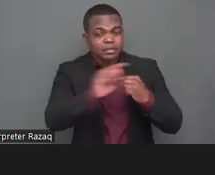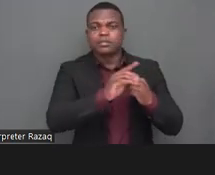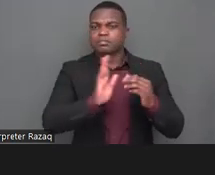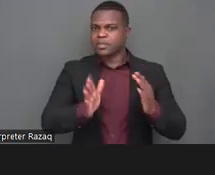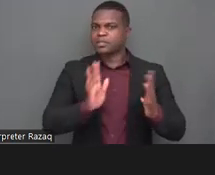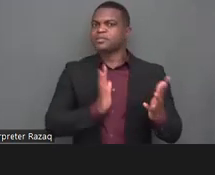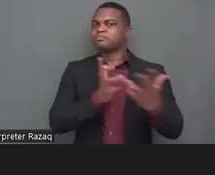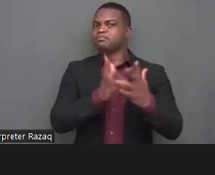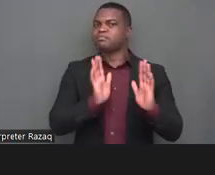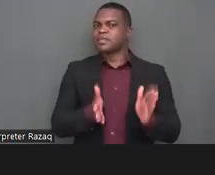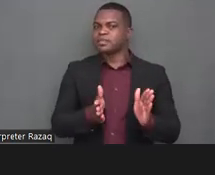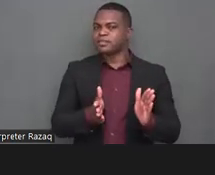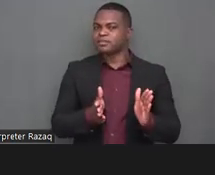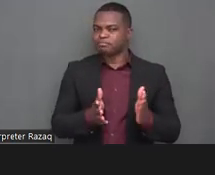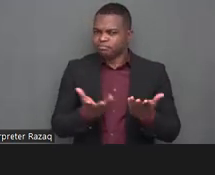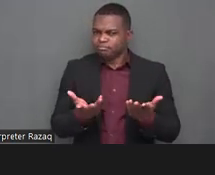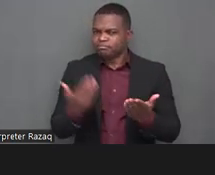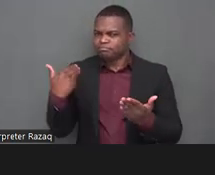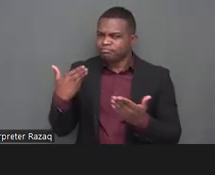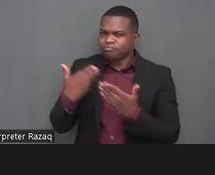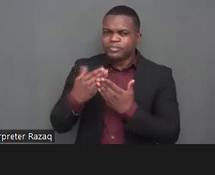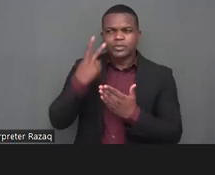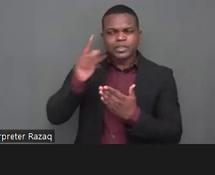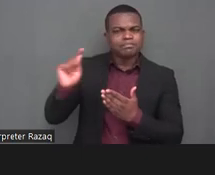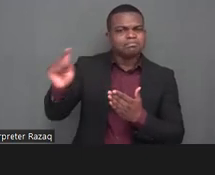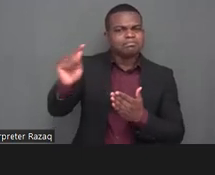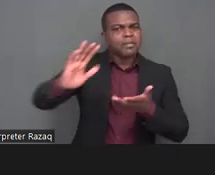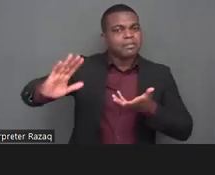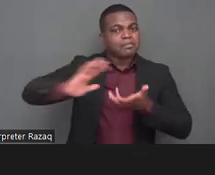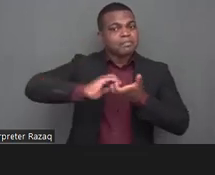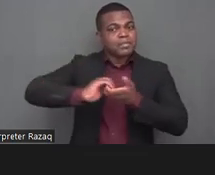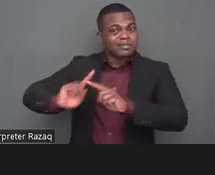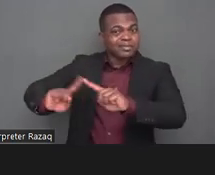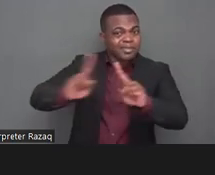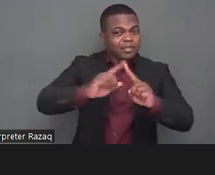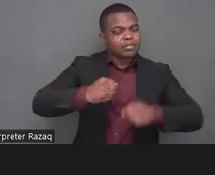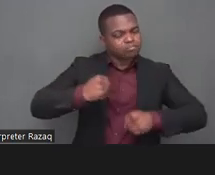through various technology platforms including social media online videos